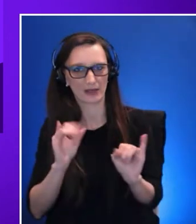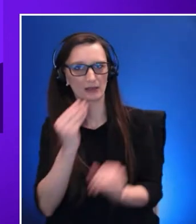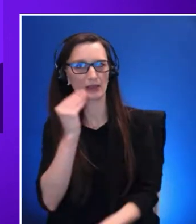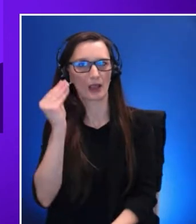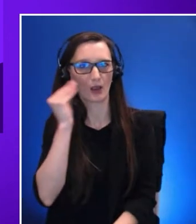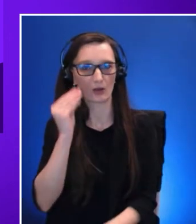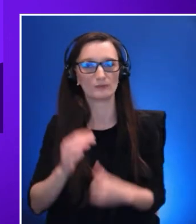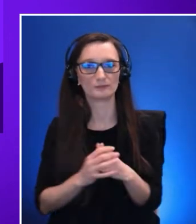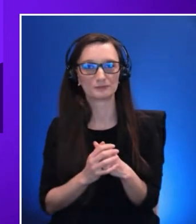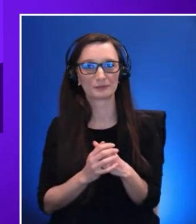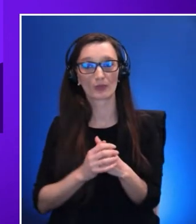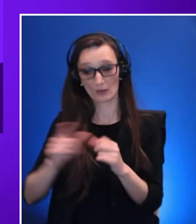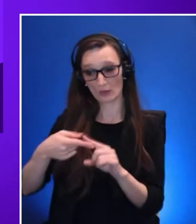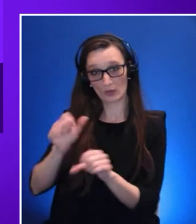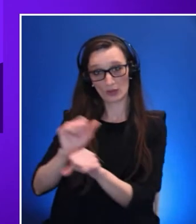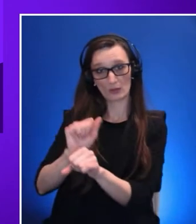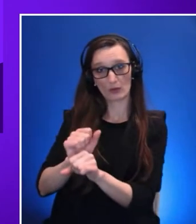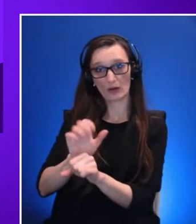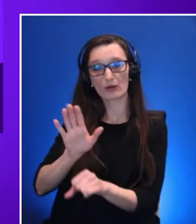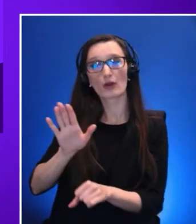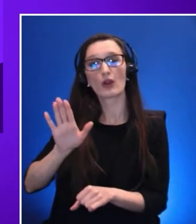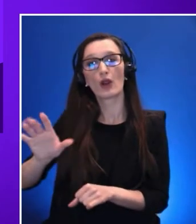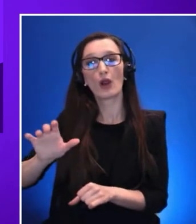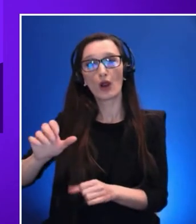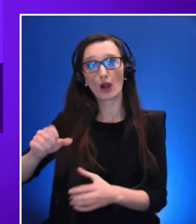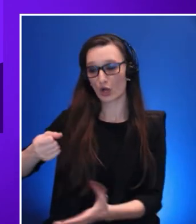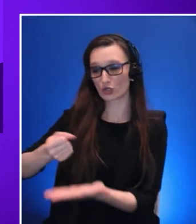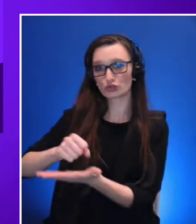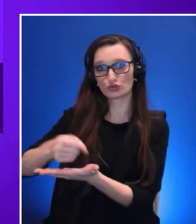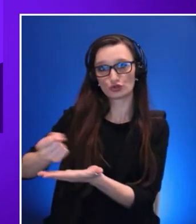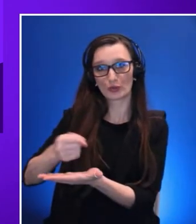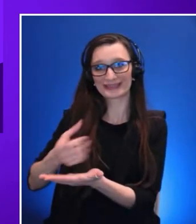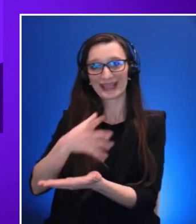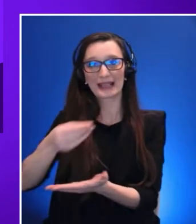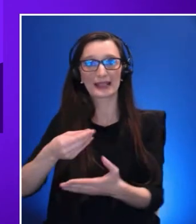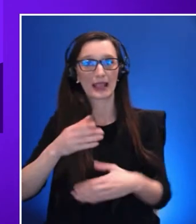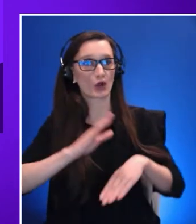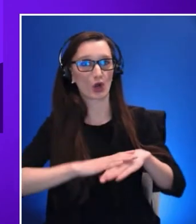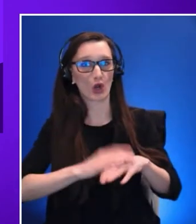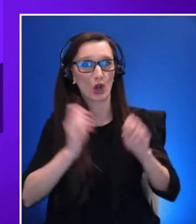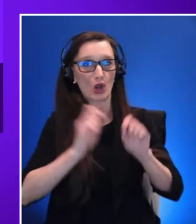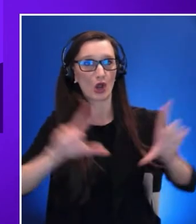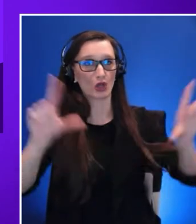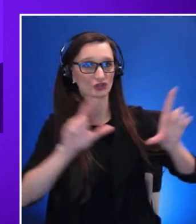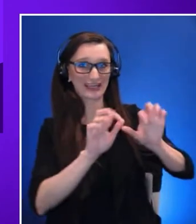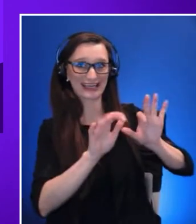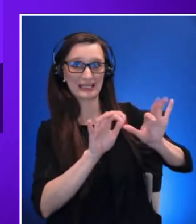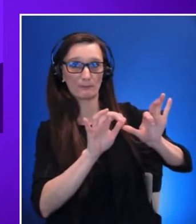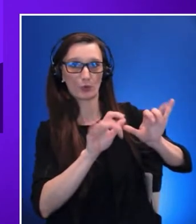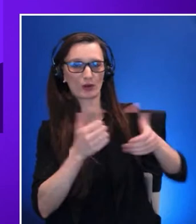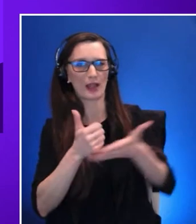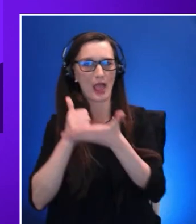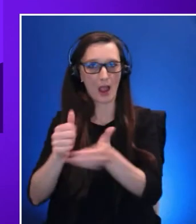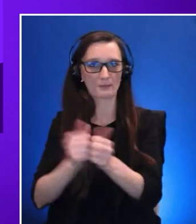mouth joystick and on-screen keyboard helpful for typing she uses Dragon naturallyspeaking